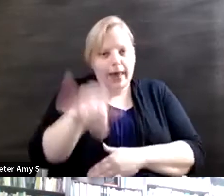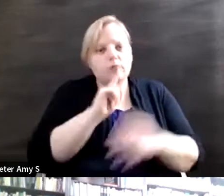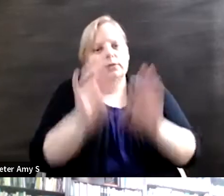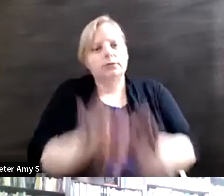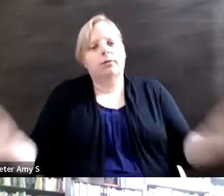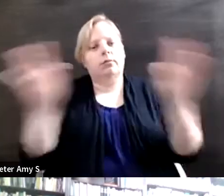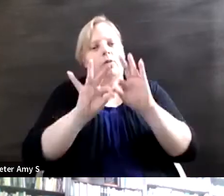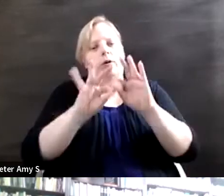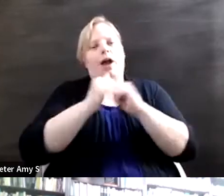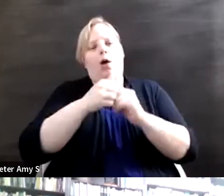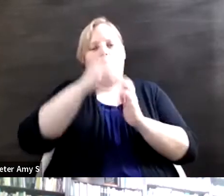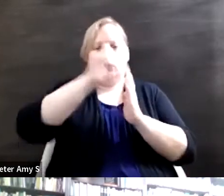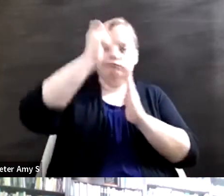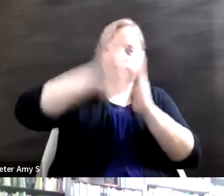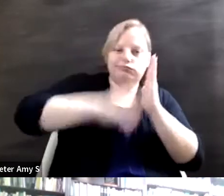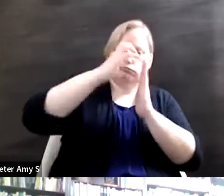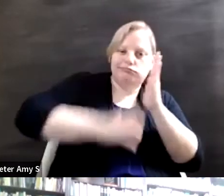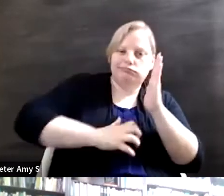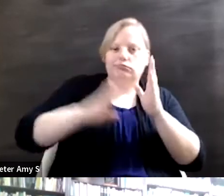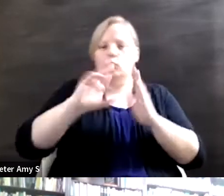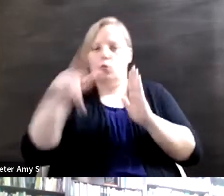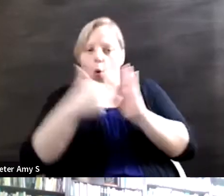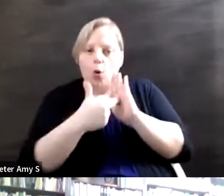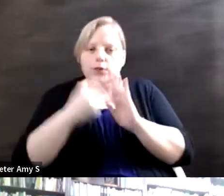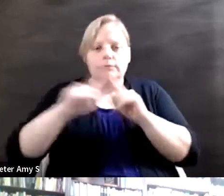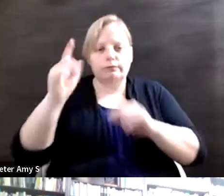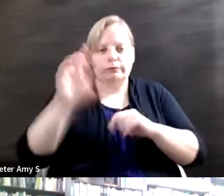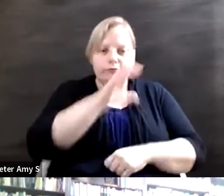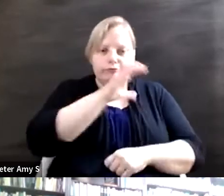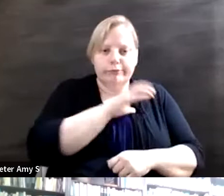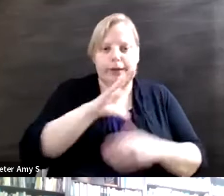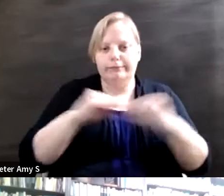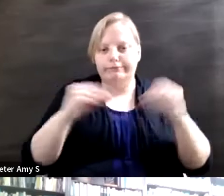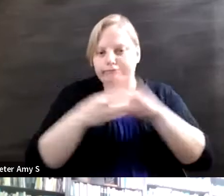these roles and these narratives and then, at the end of the day, that plays a big responsibility. I